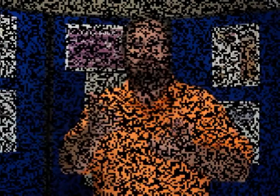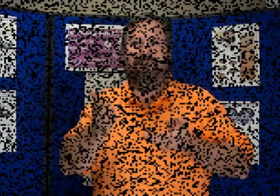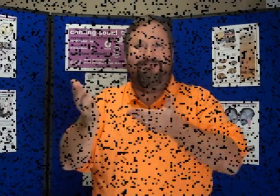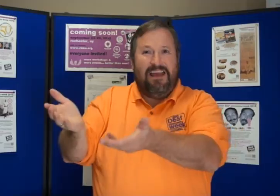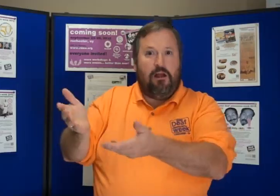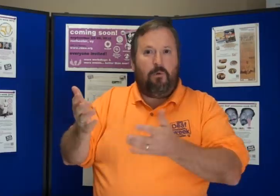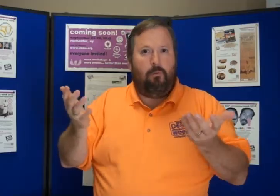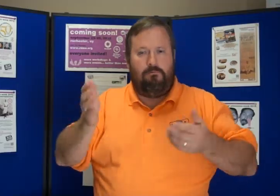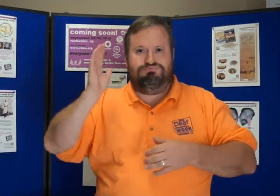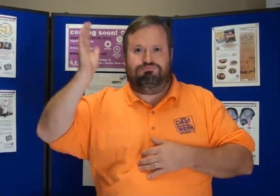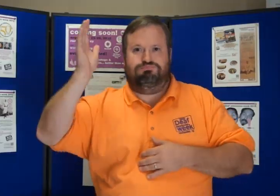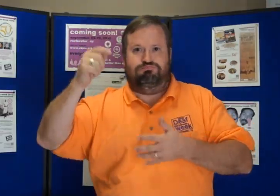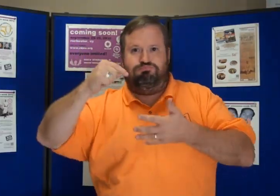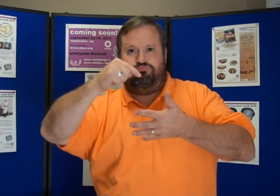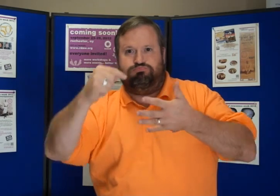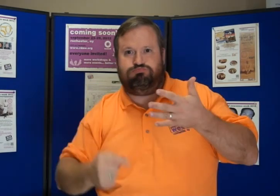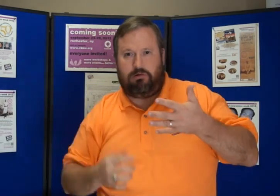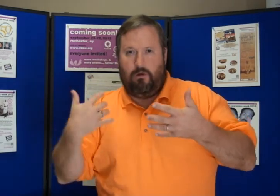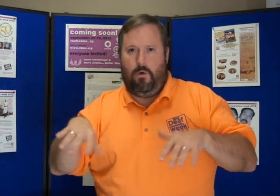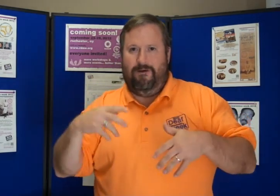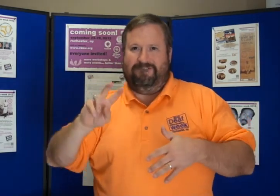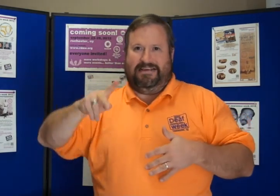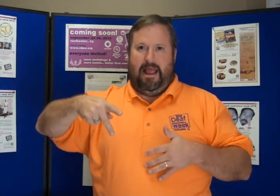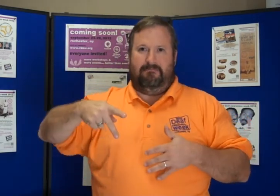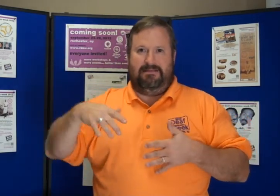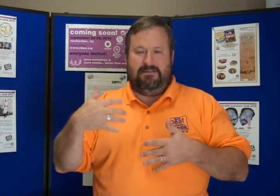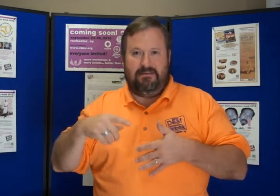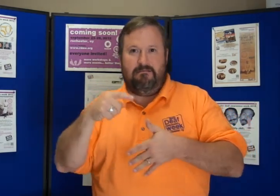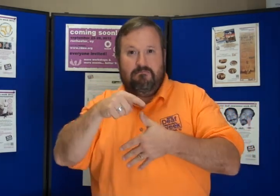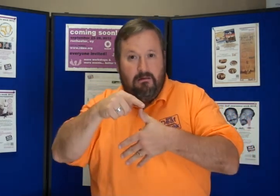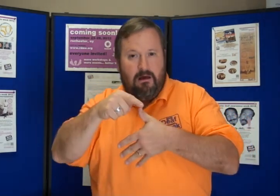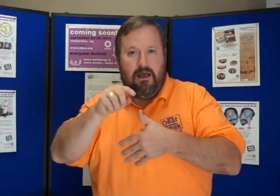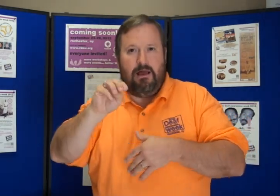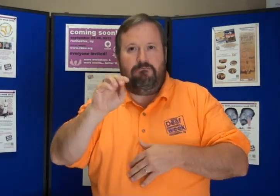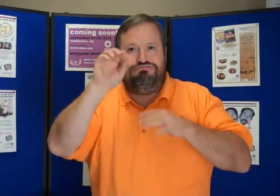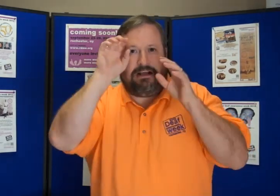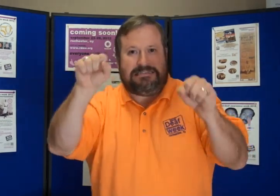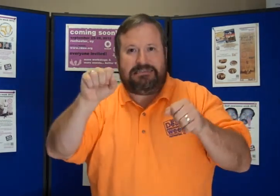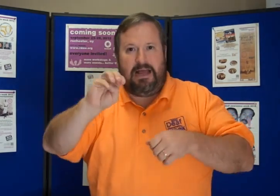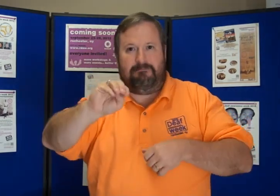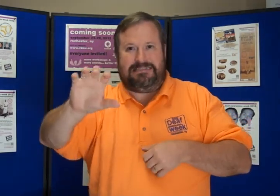There will also be several important MVP speakers. One will be the MCC President.